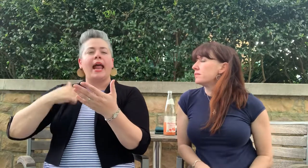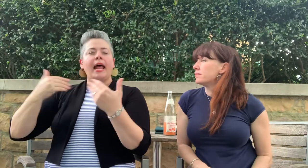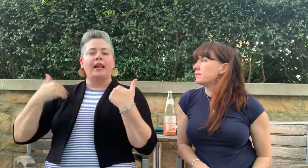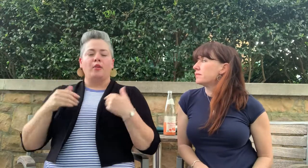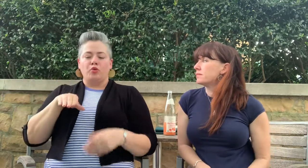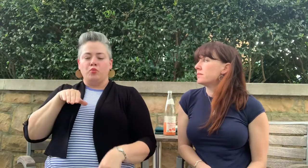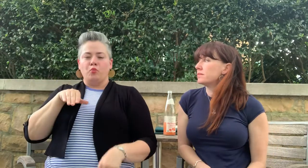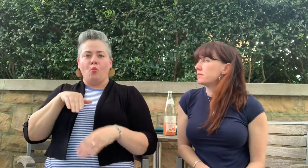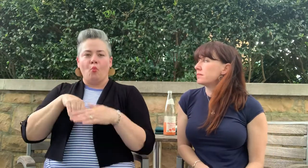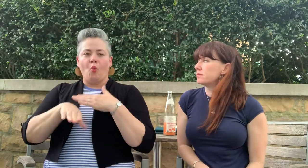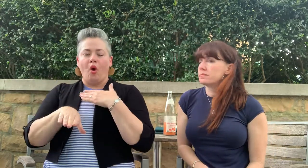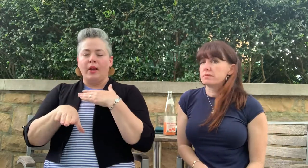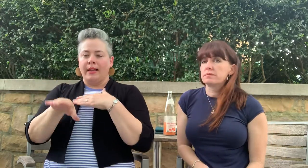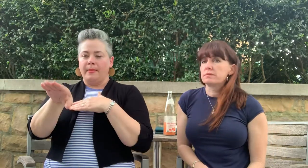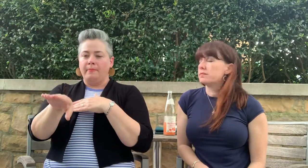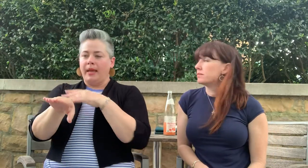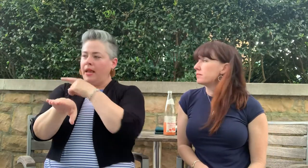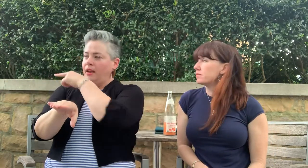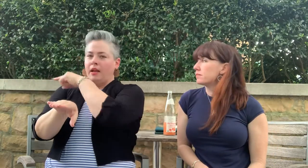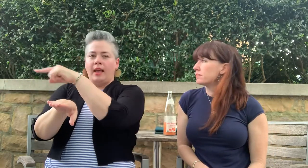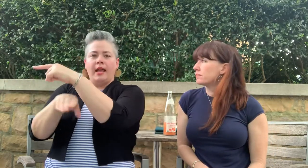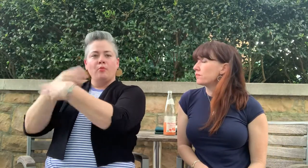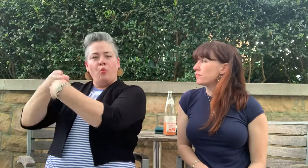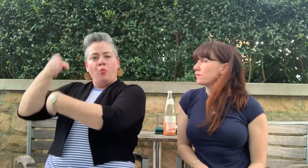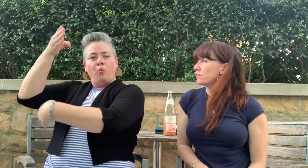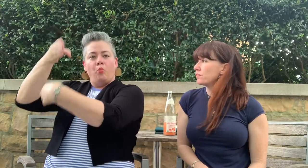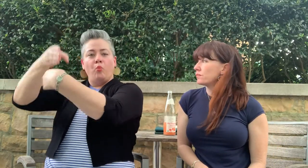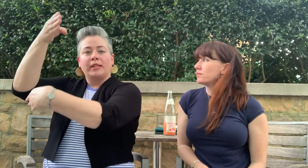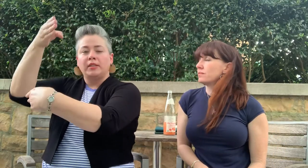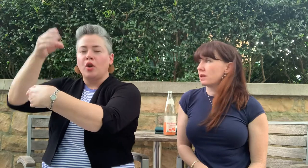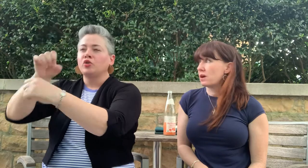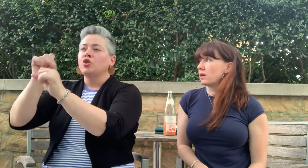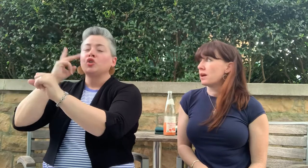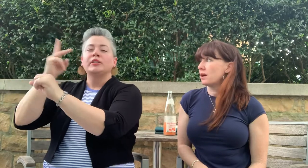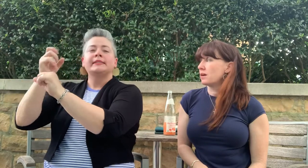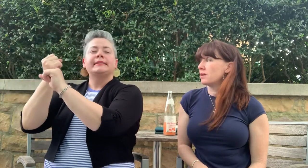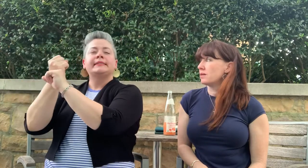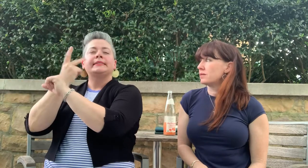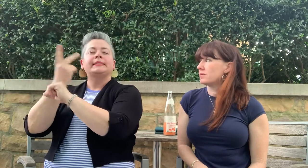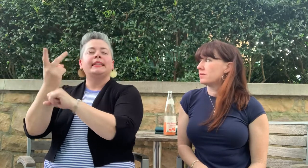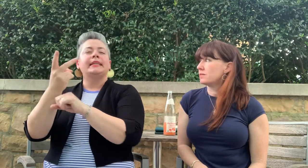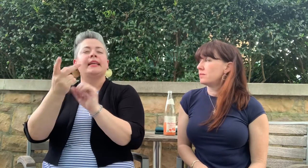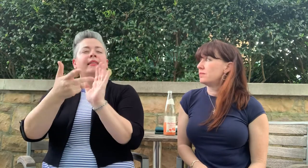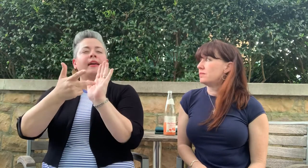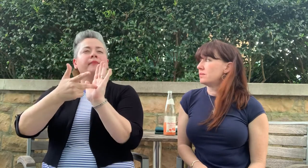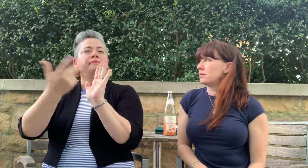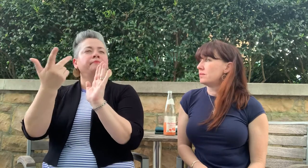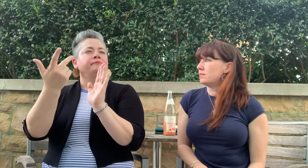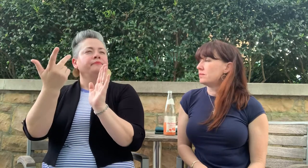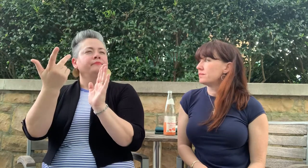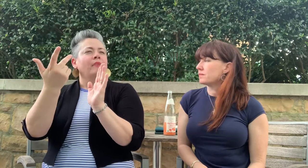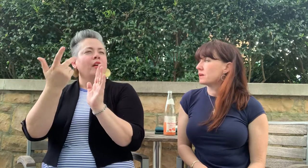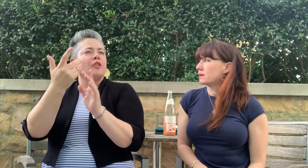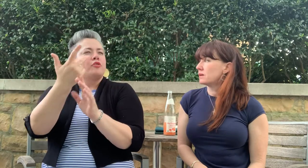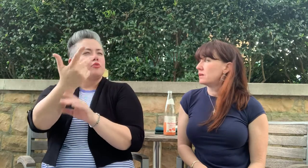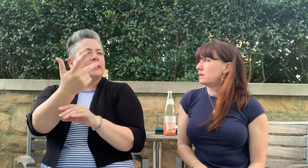As soon as you walk in the room, to your right, are sets of windows facing the Atlantic Ocean and the